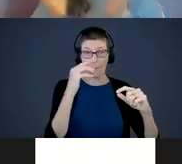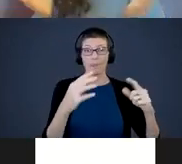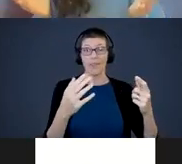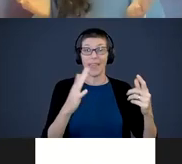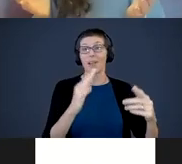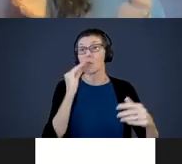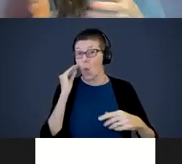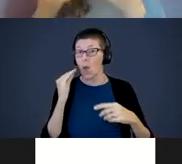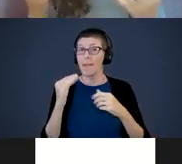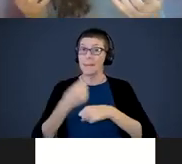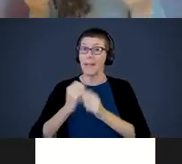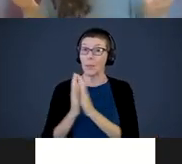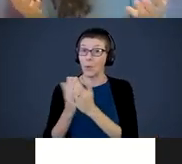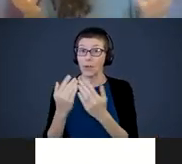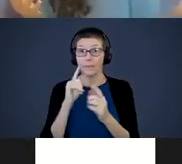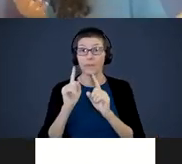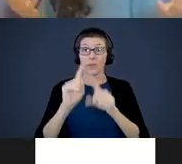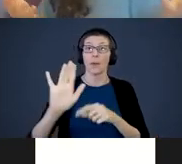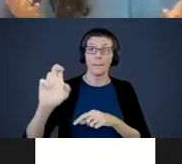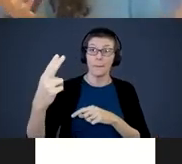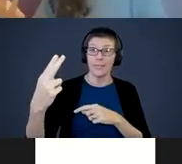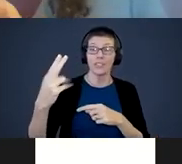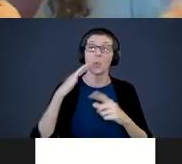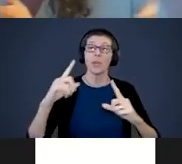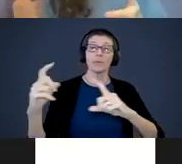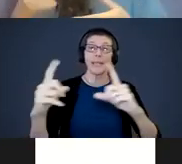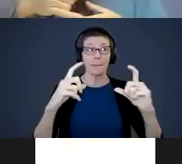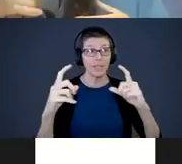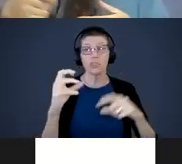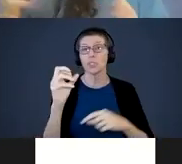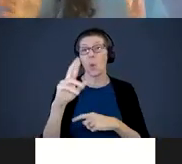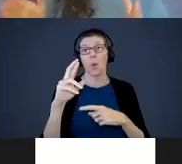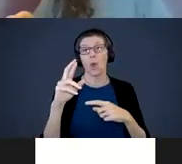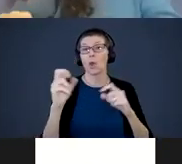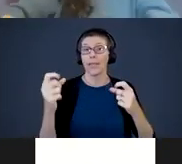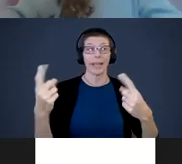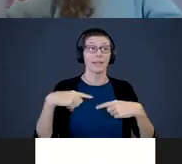if you go to the beach, take picture or you can come back and draw pictures. Get